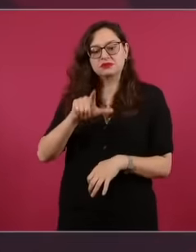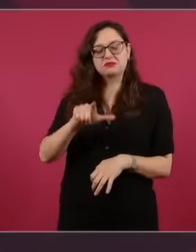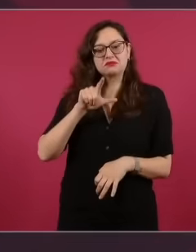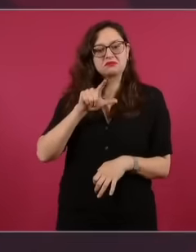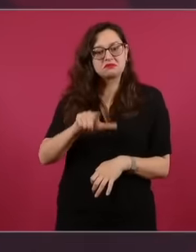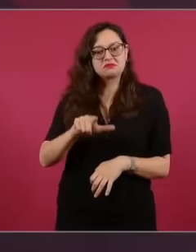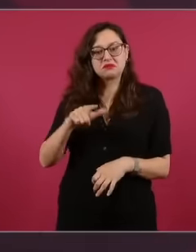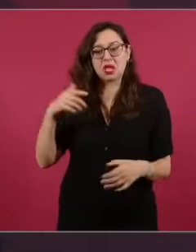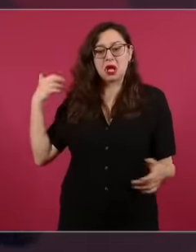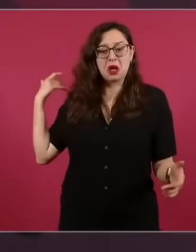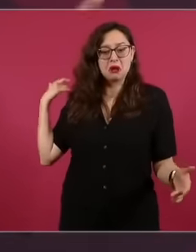just in the